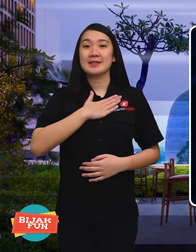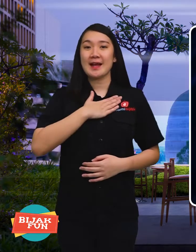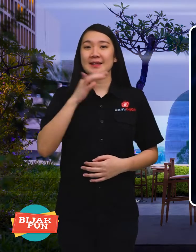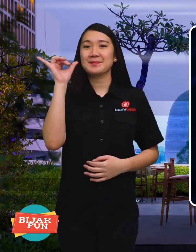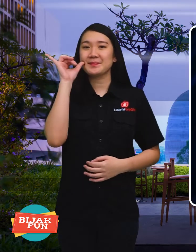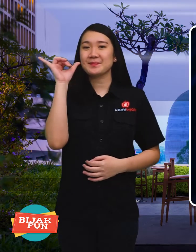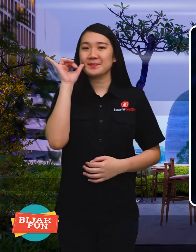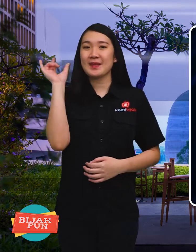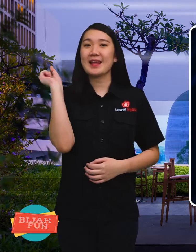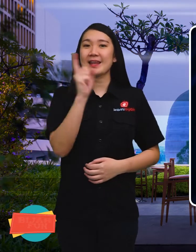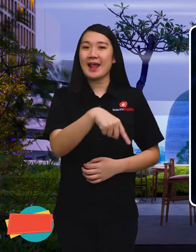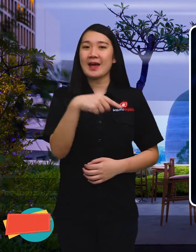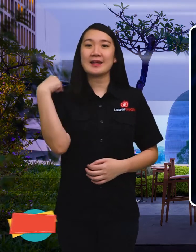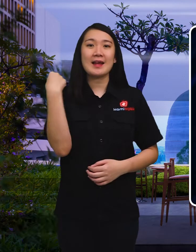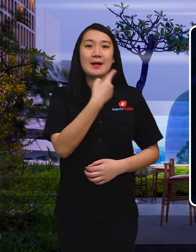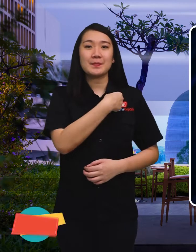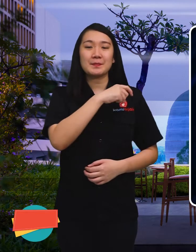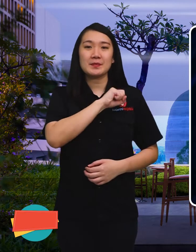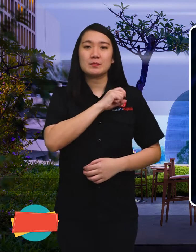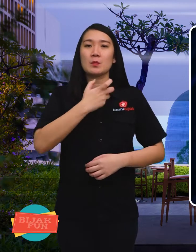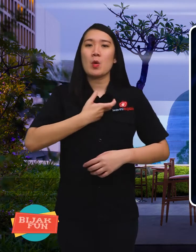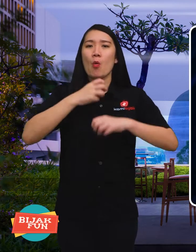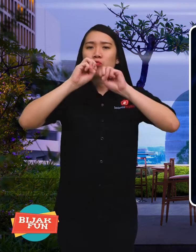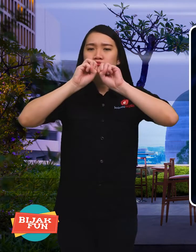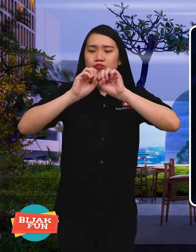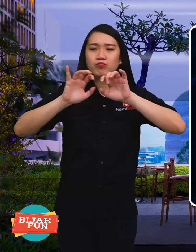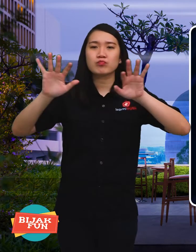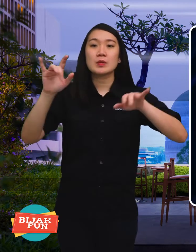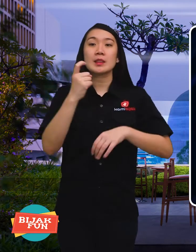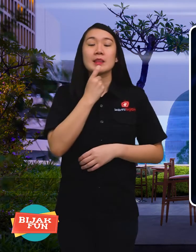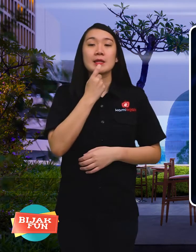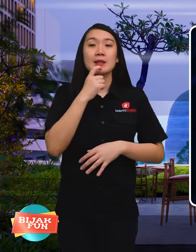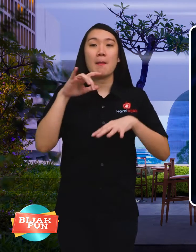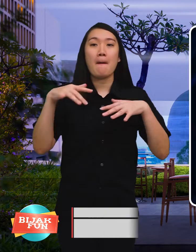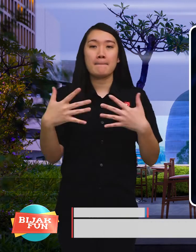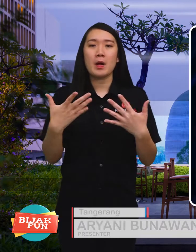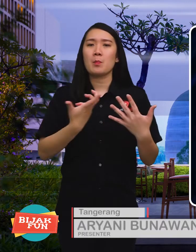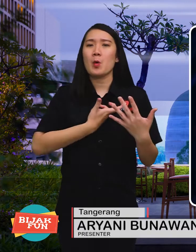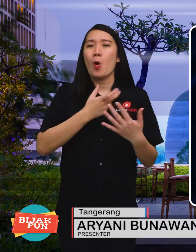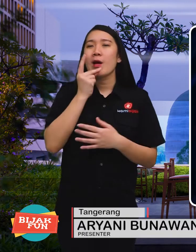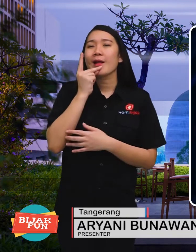I'm Yani from KamiBijak want to convey information